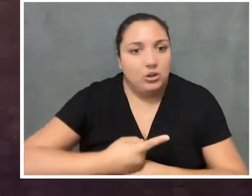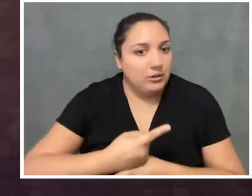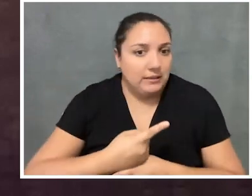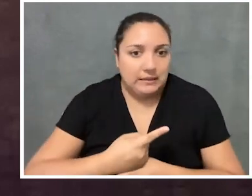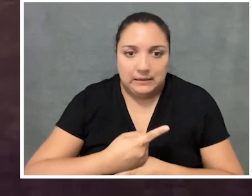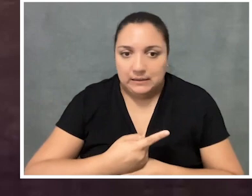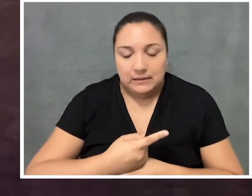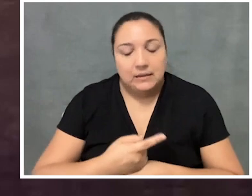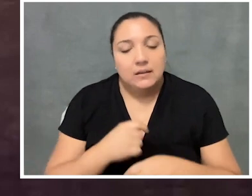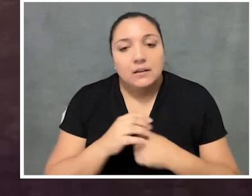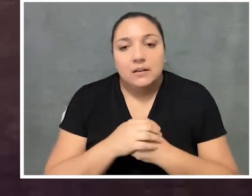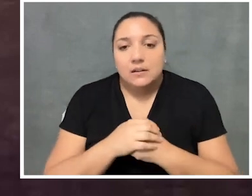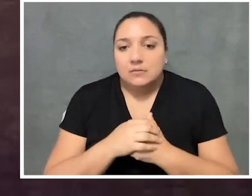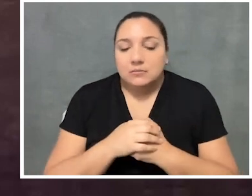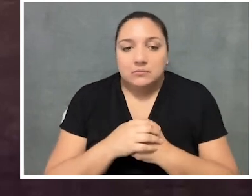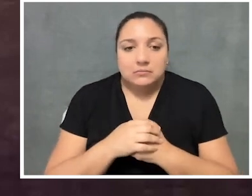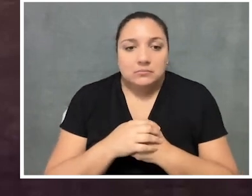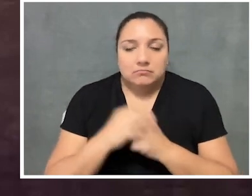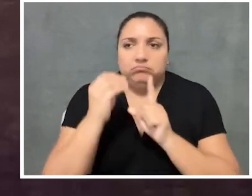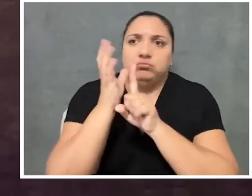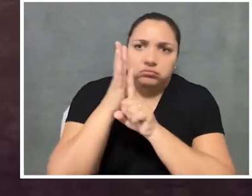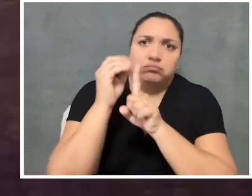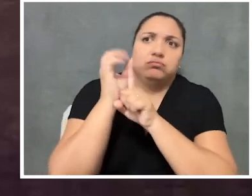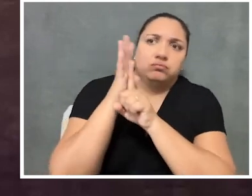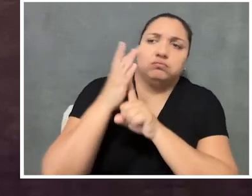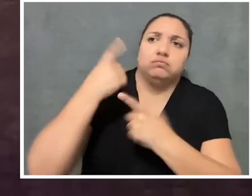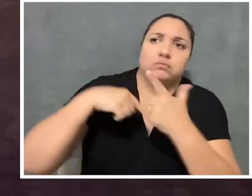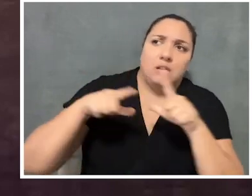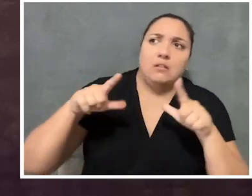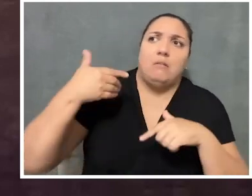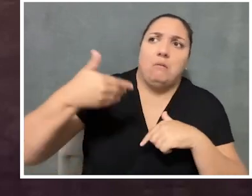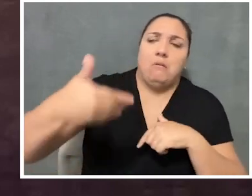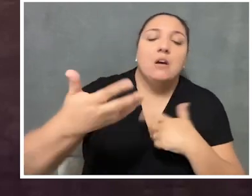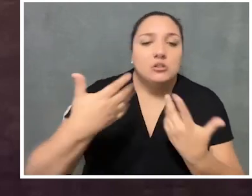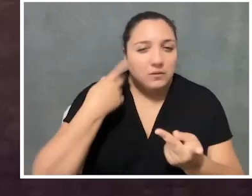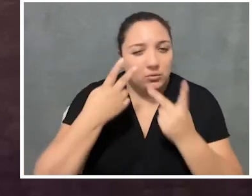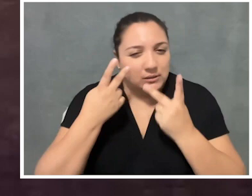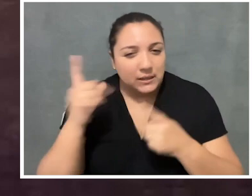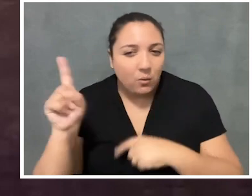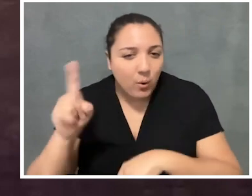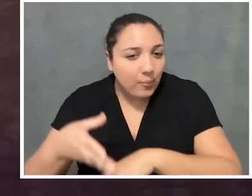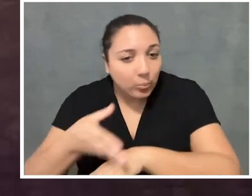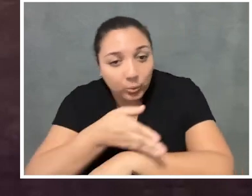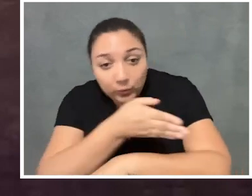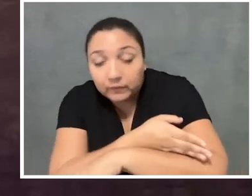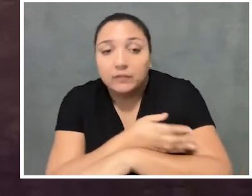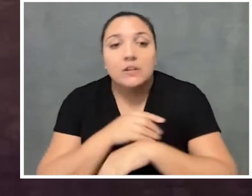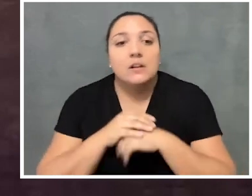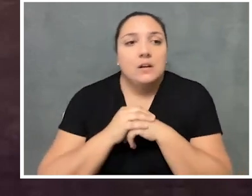on a regular basis. So just from your experience, have you seen any areas that have improved,